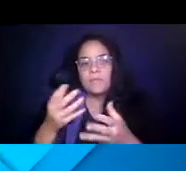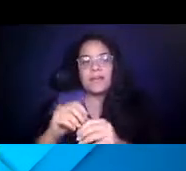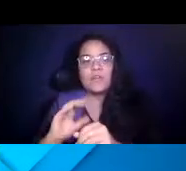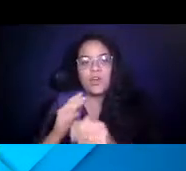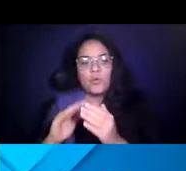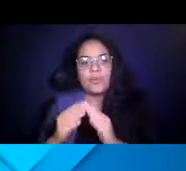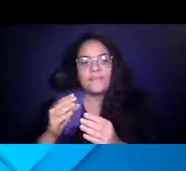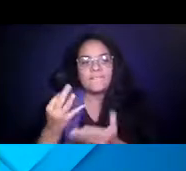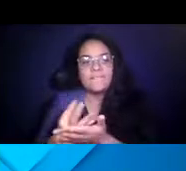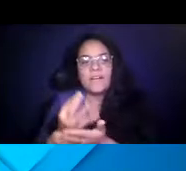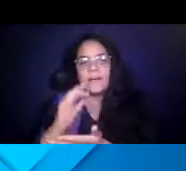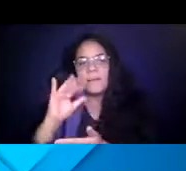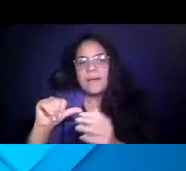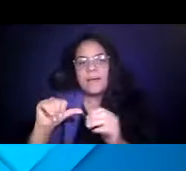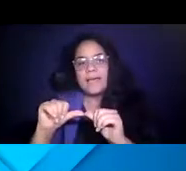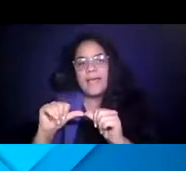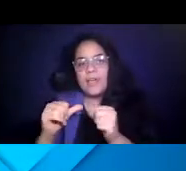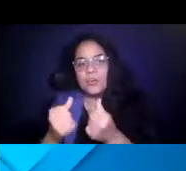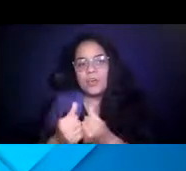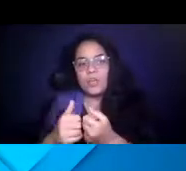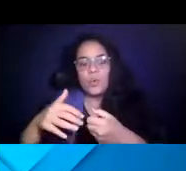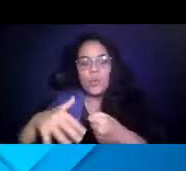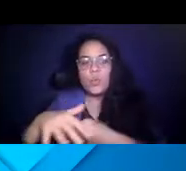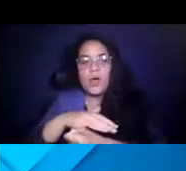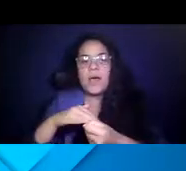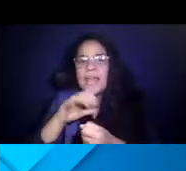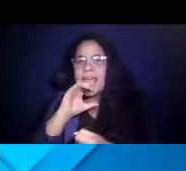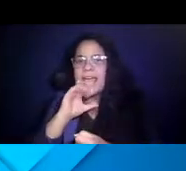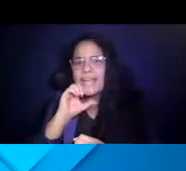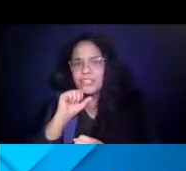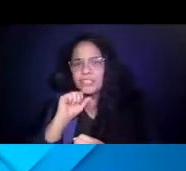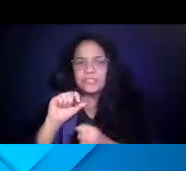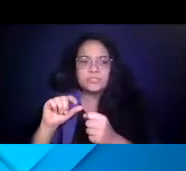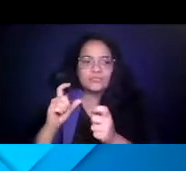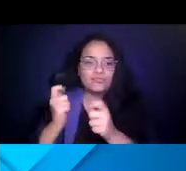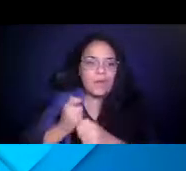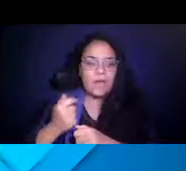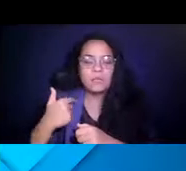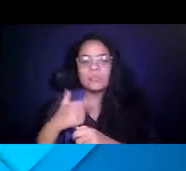14:53:23 area--wide aging agency grants, and typically, these are trips we provide to seniors